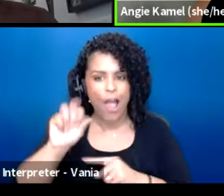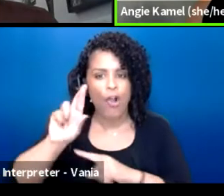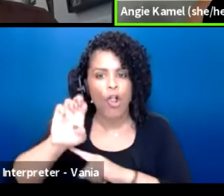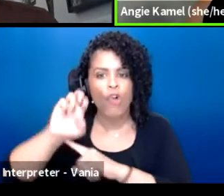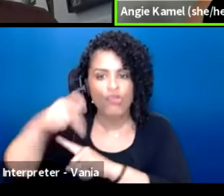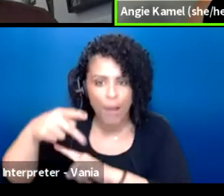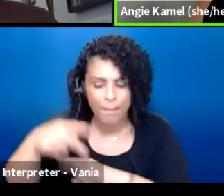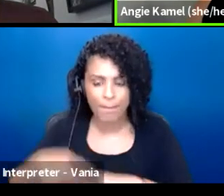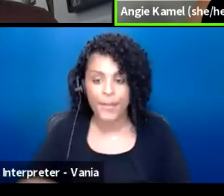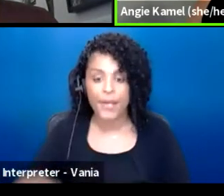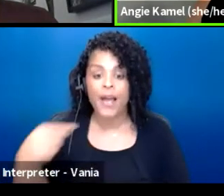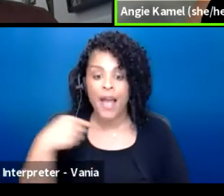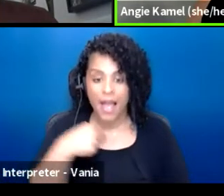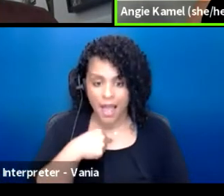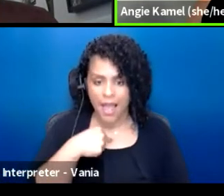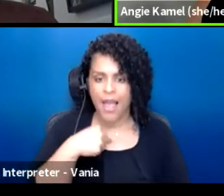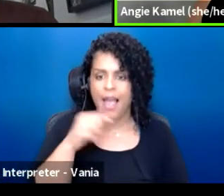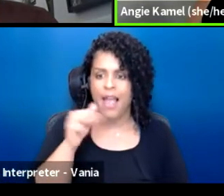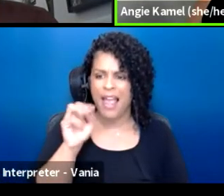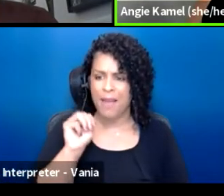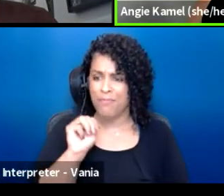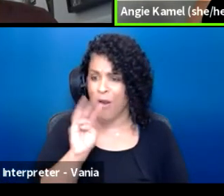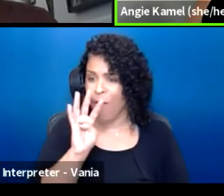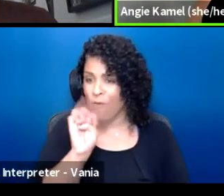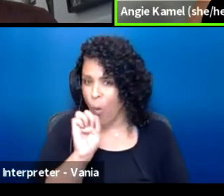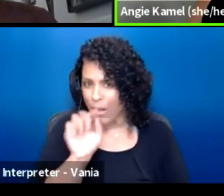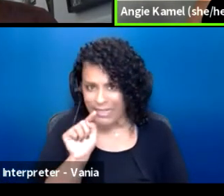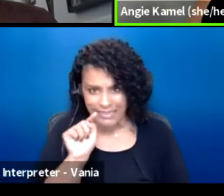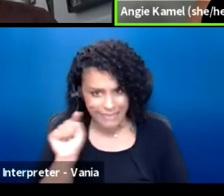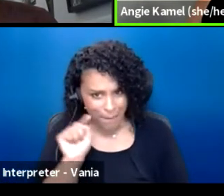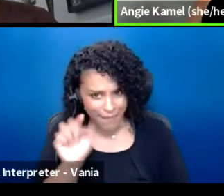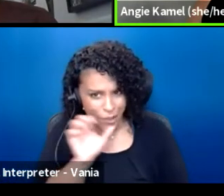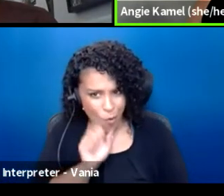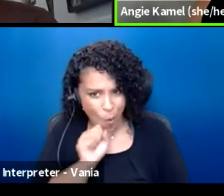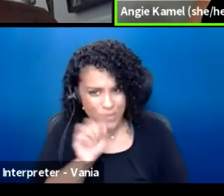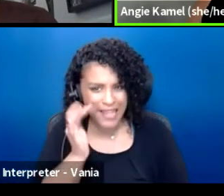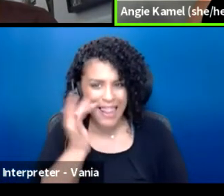I am 40 something year old light-skinned woman